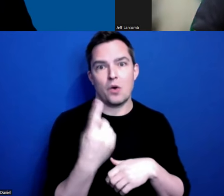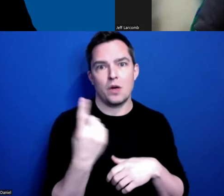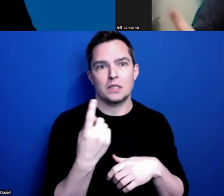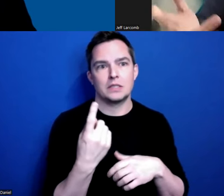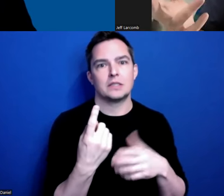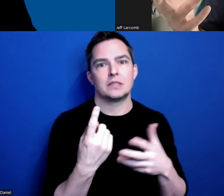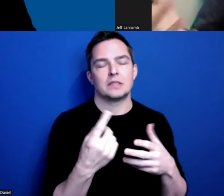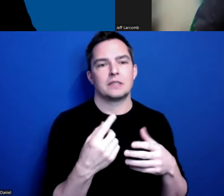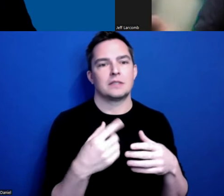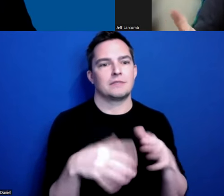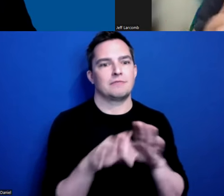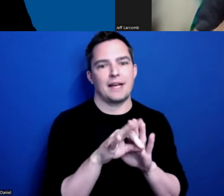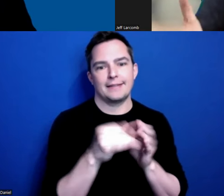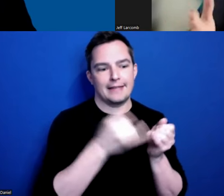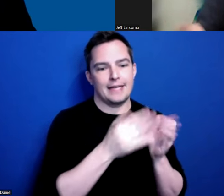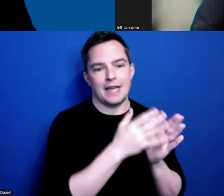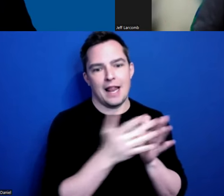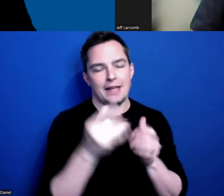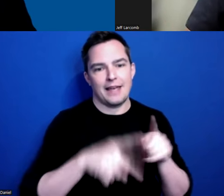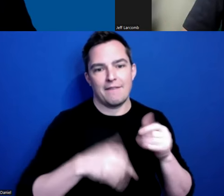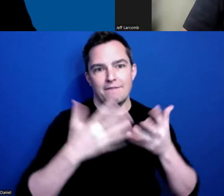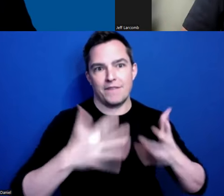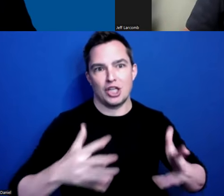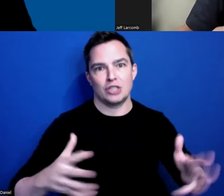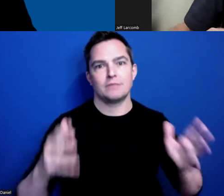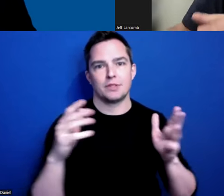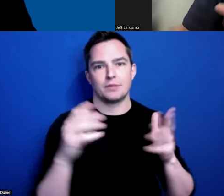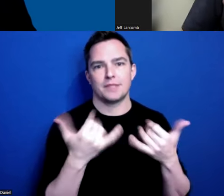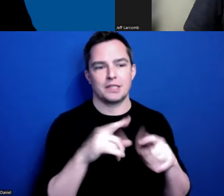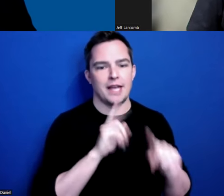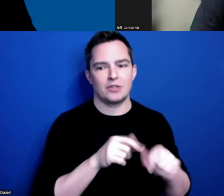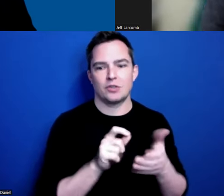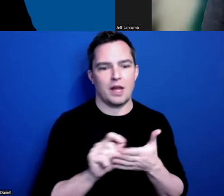end not being able to - I still have answers to write down and I’m panicking.